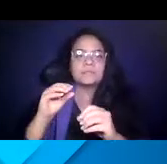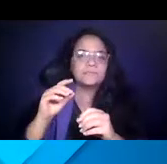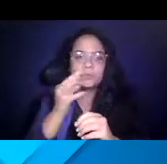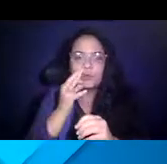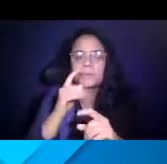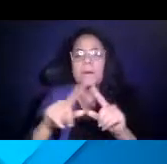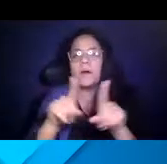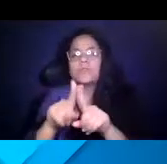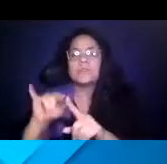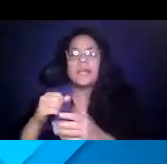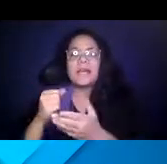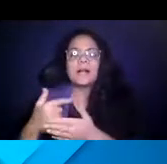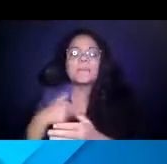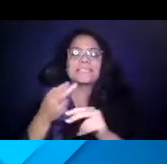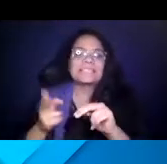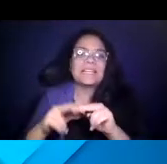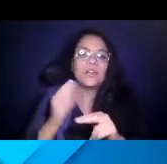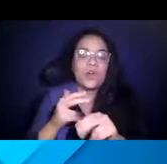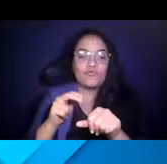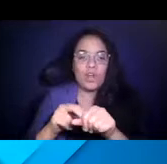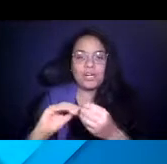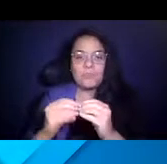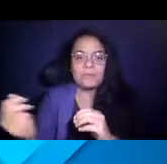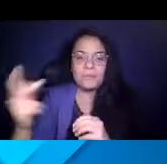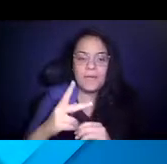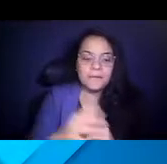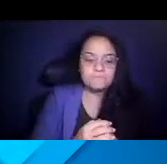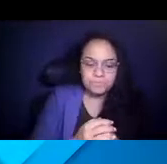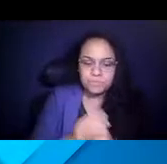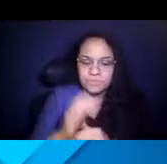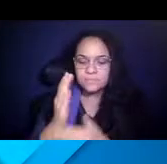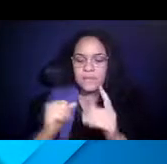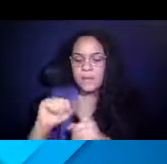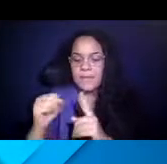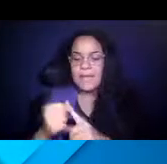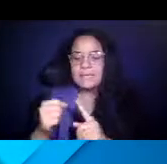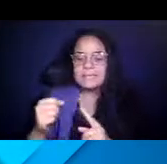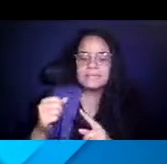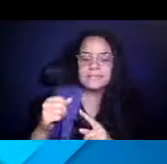14:51:08 helped us gain our ridership back, really in some cases at an increasing rate,